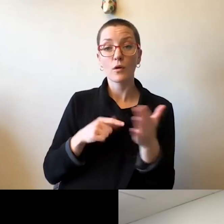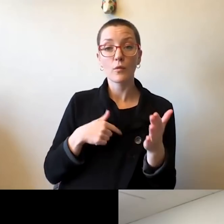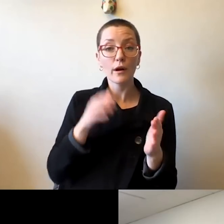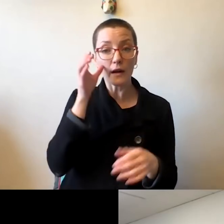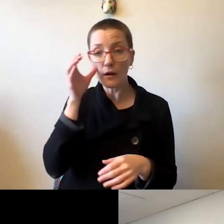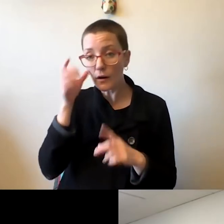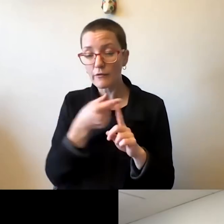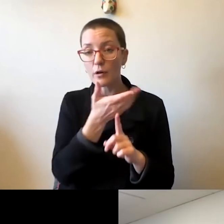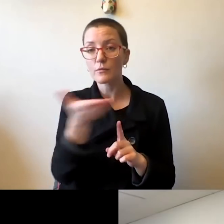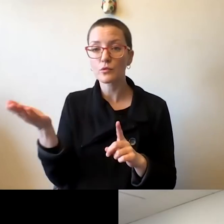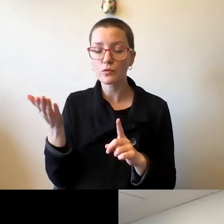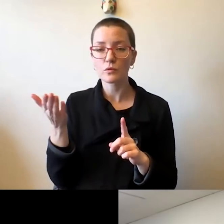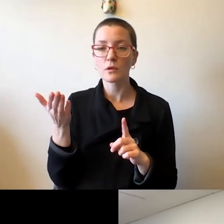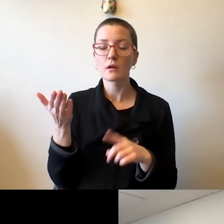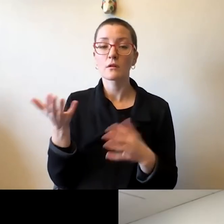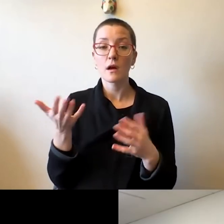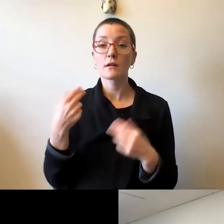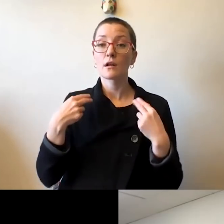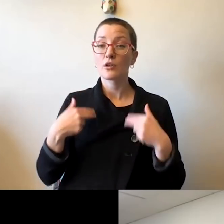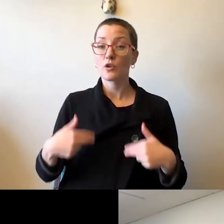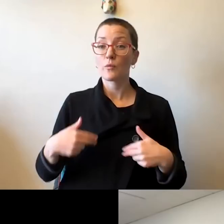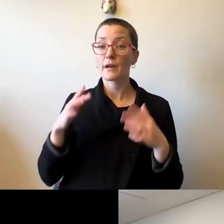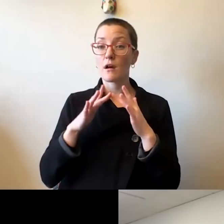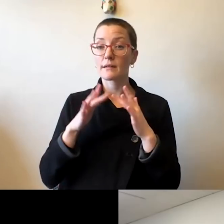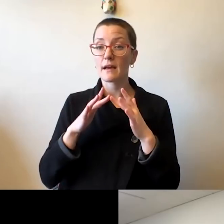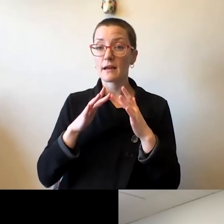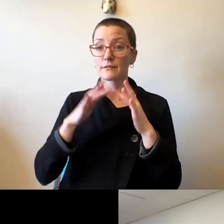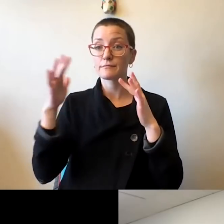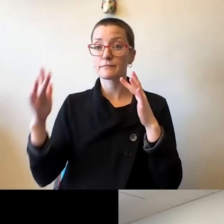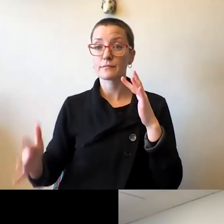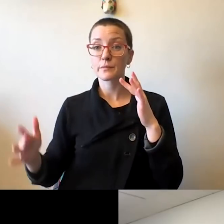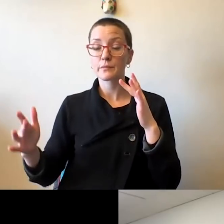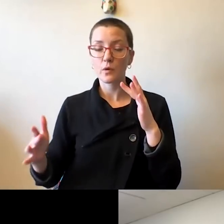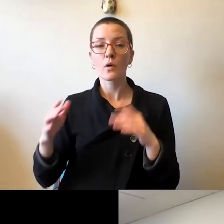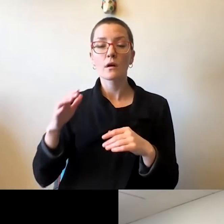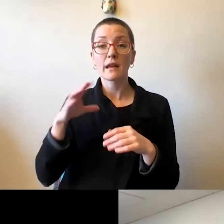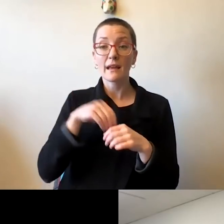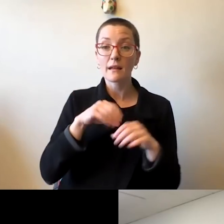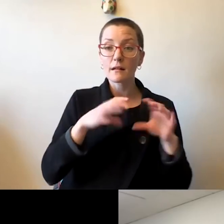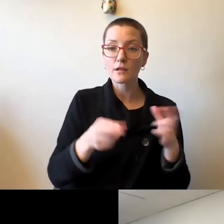of human contact, sometimes both in the classroom and out of the classroom in an informal situation.